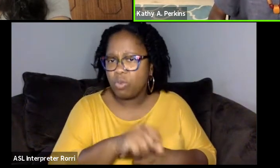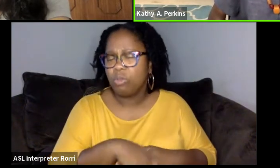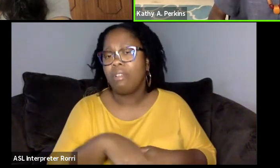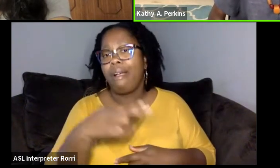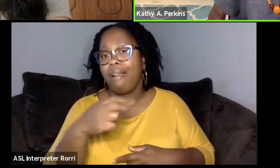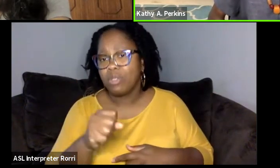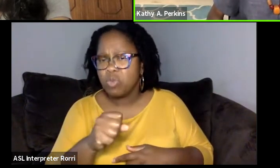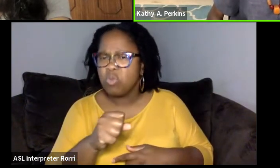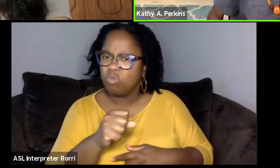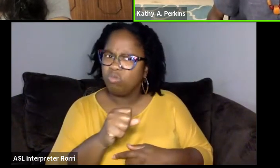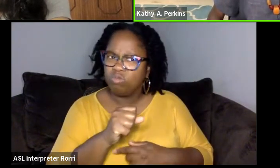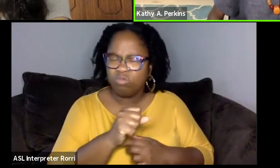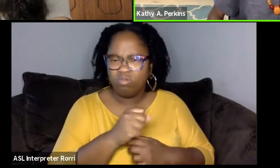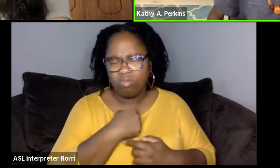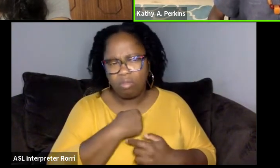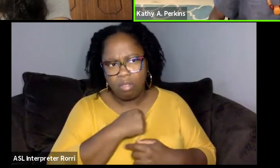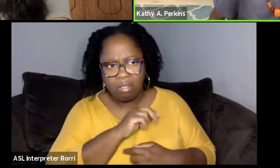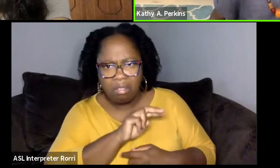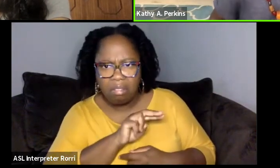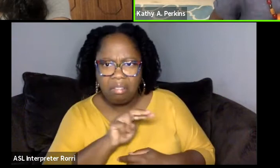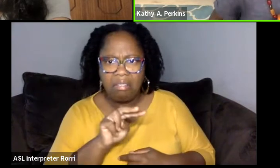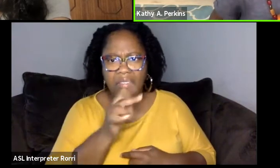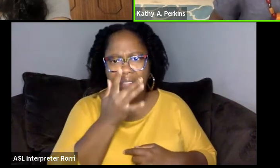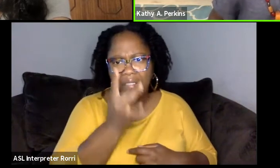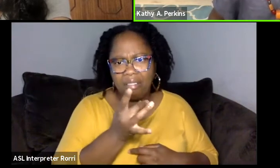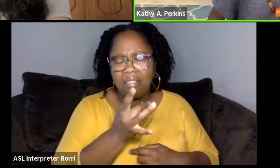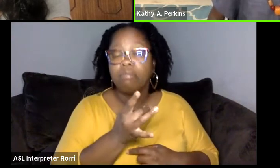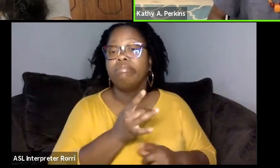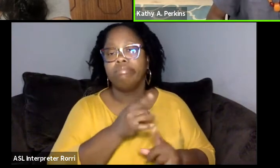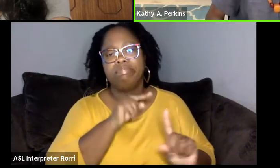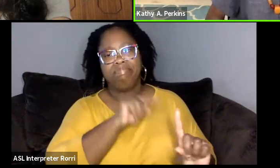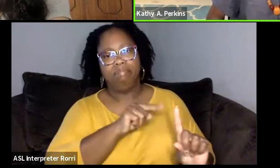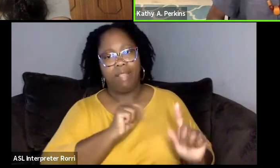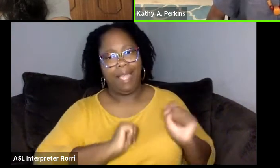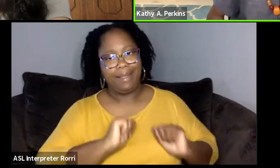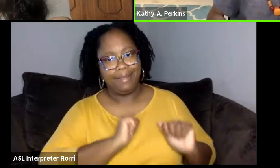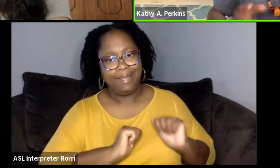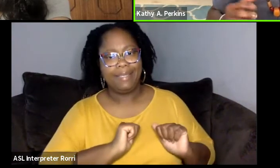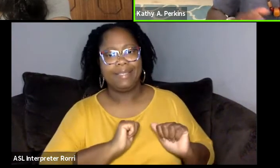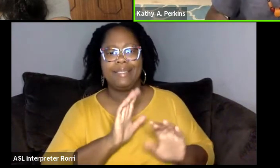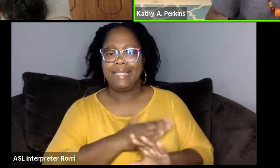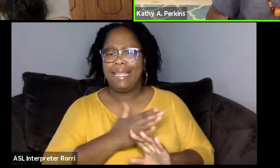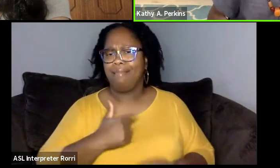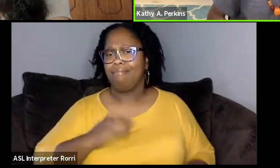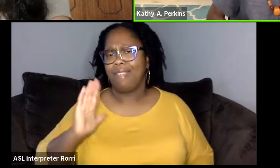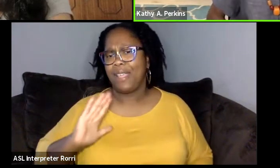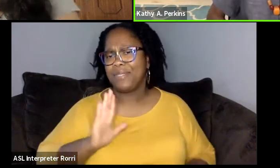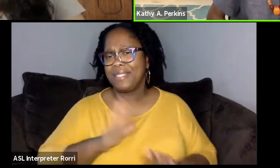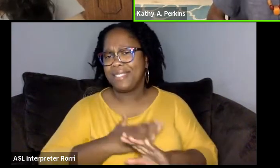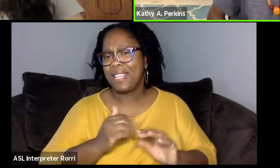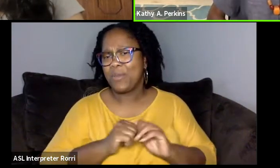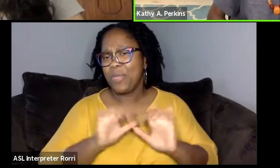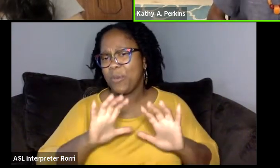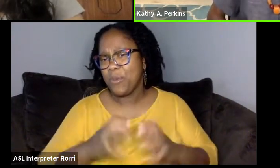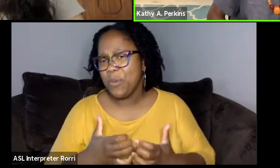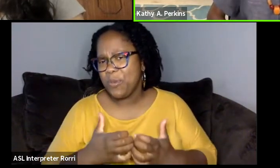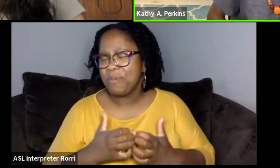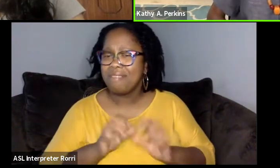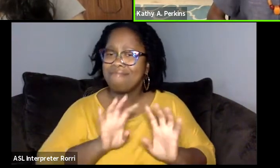And so, I would mainly acting, acting and singing. I used to sing with a little group and stuff like that.